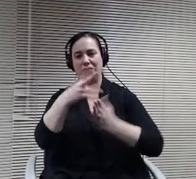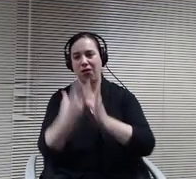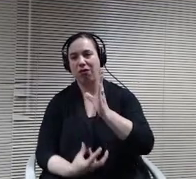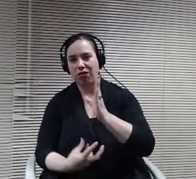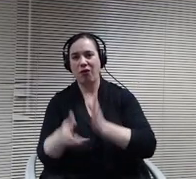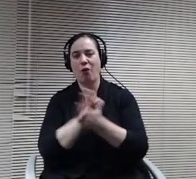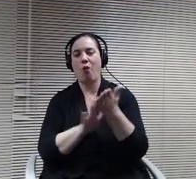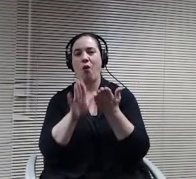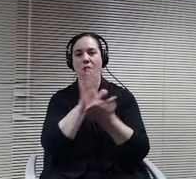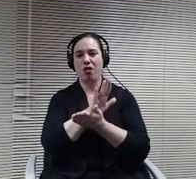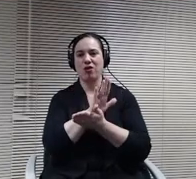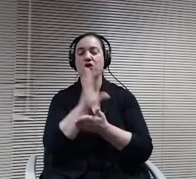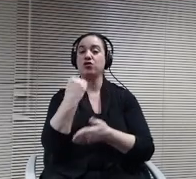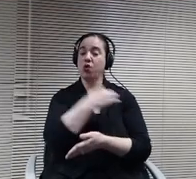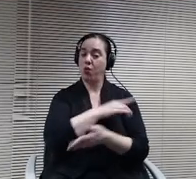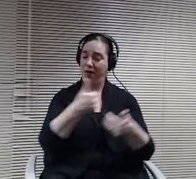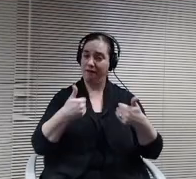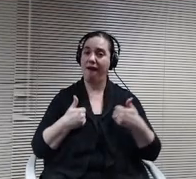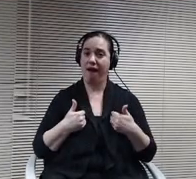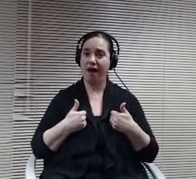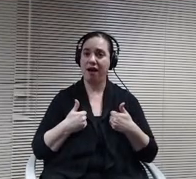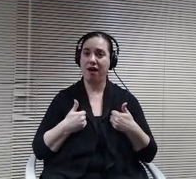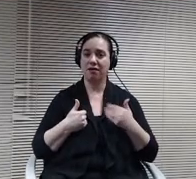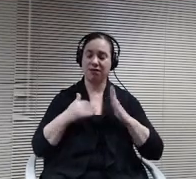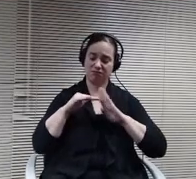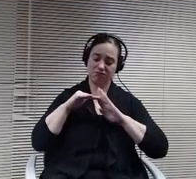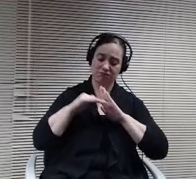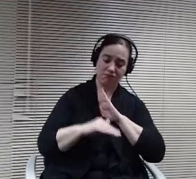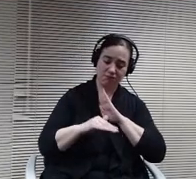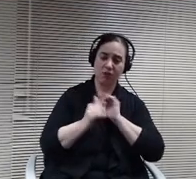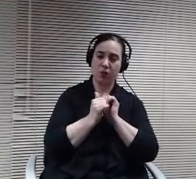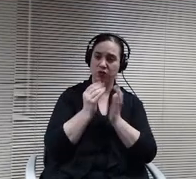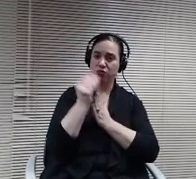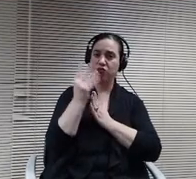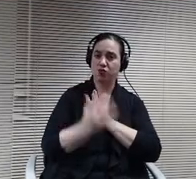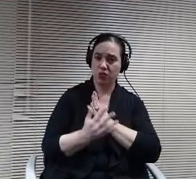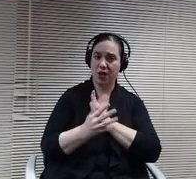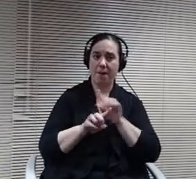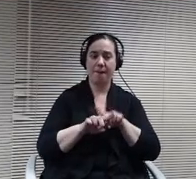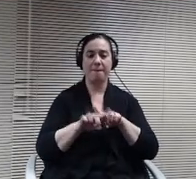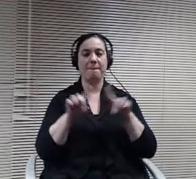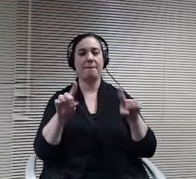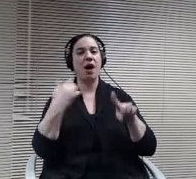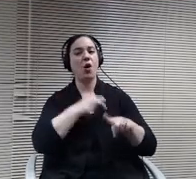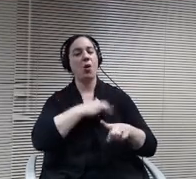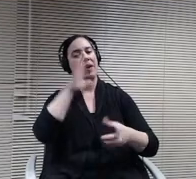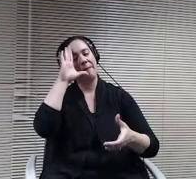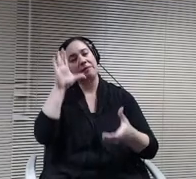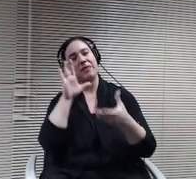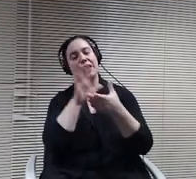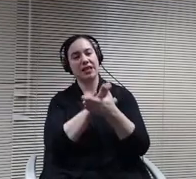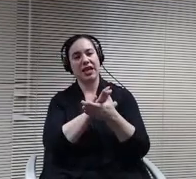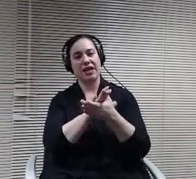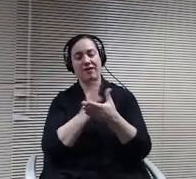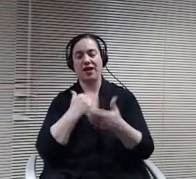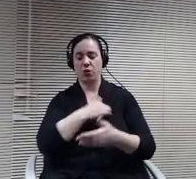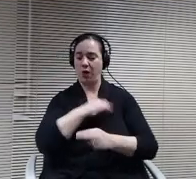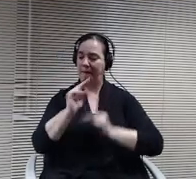bit of a decline and students, but we really believe as we build our own and kind of reframe our Staffs understanding